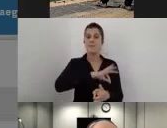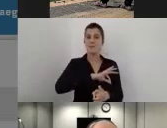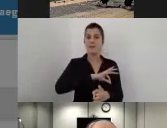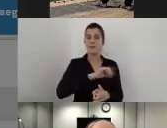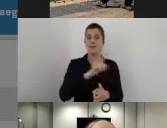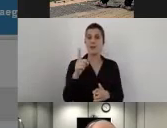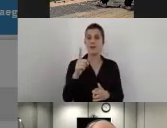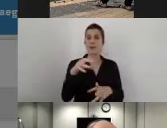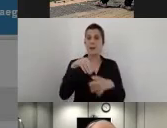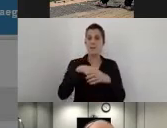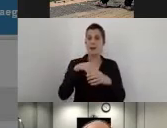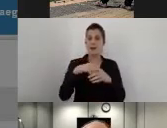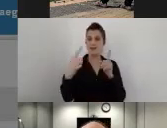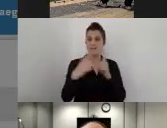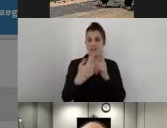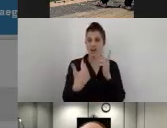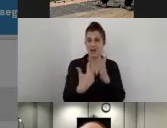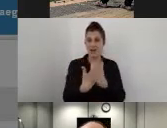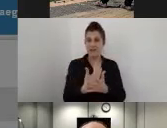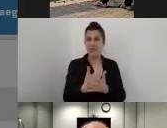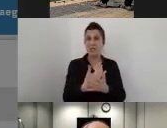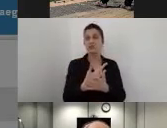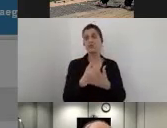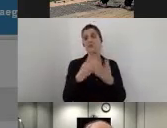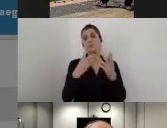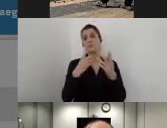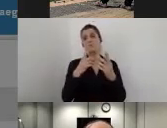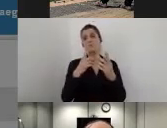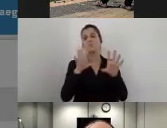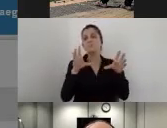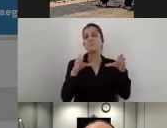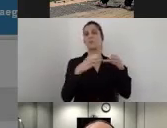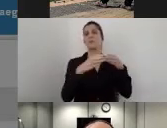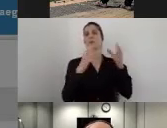by a particular group with a label and with a color.